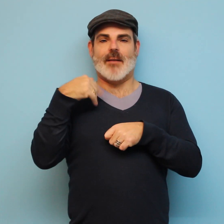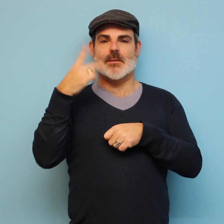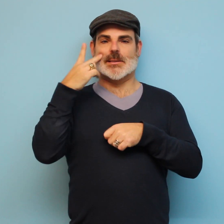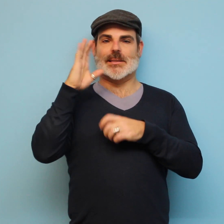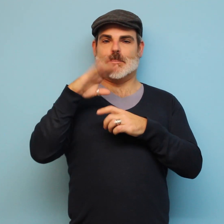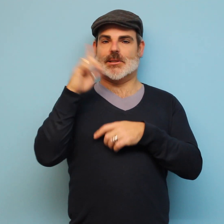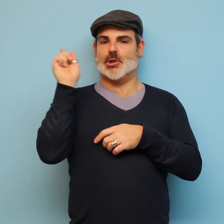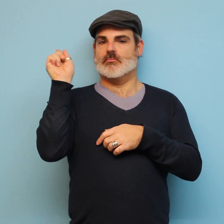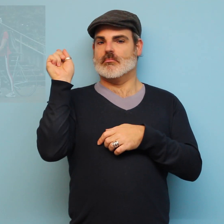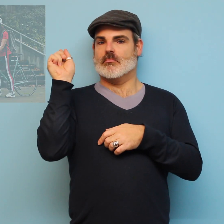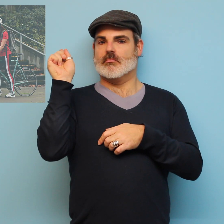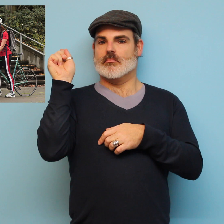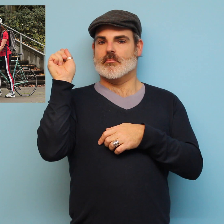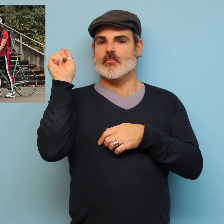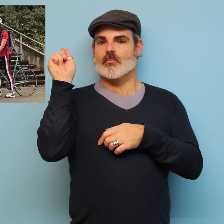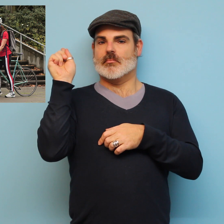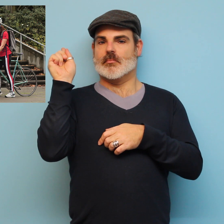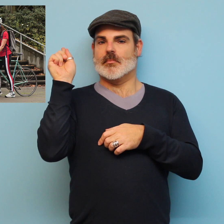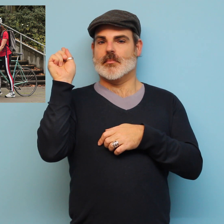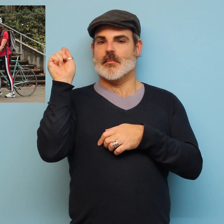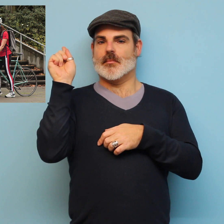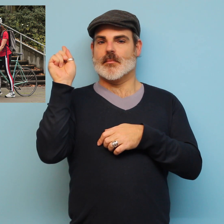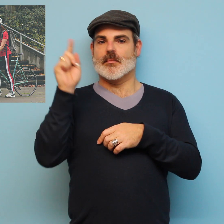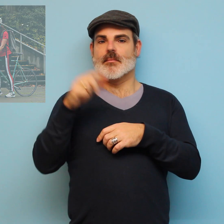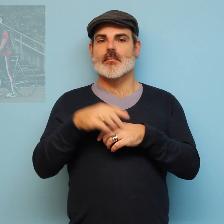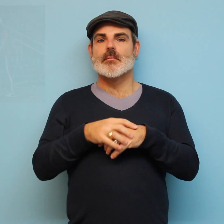Here's a picture of a box.